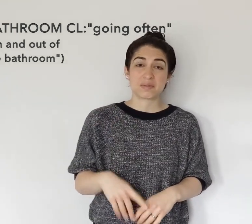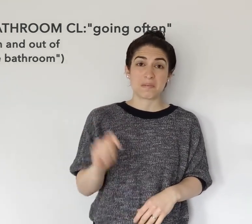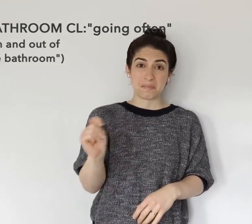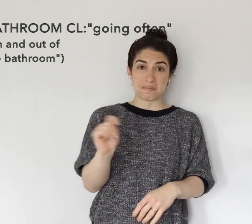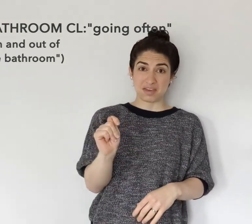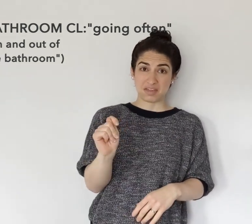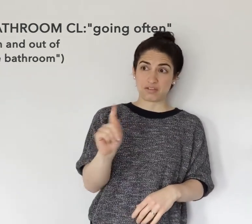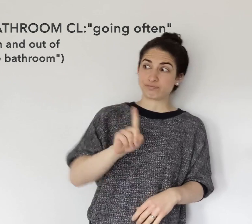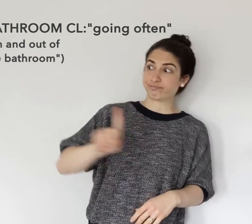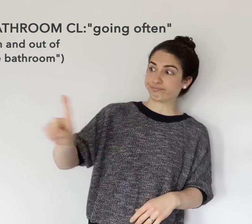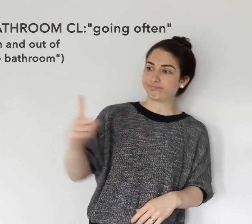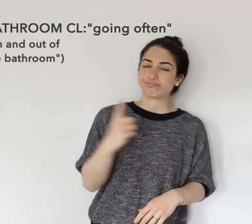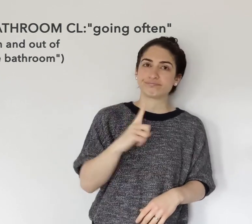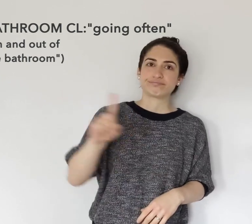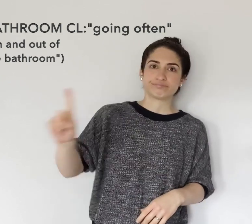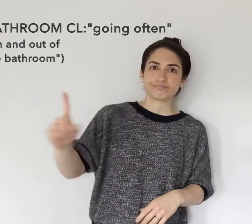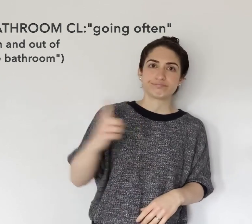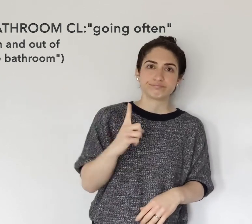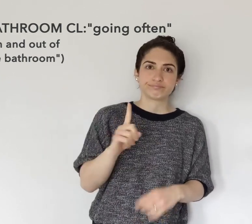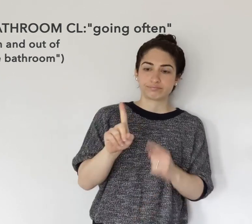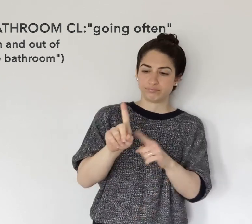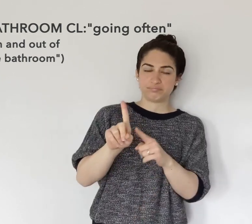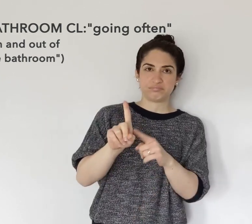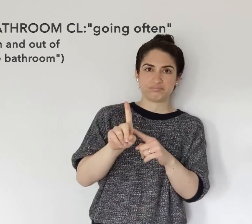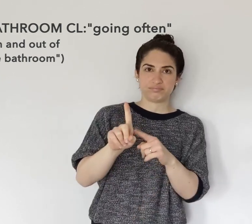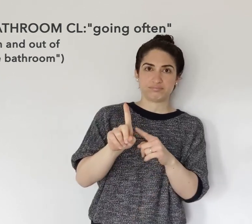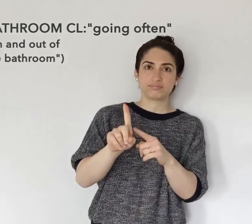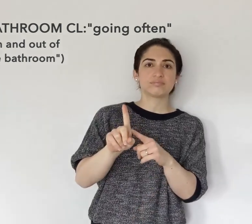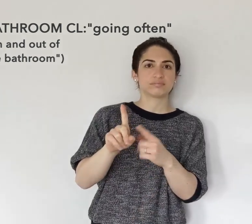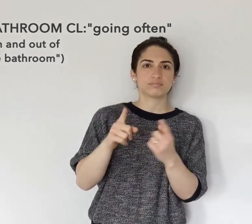"the bathroom, and going back and forth"